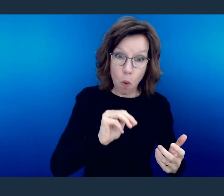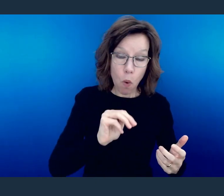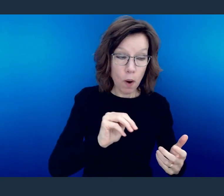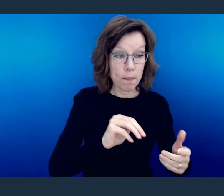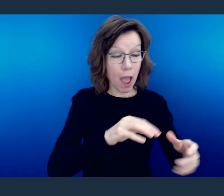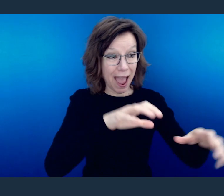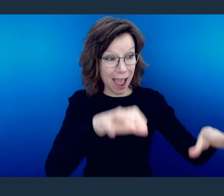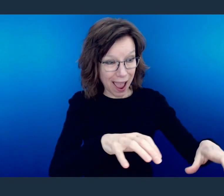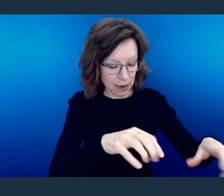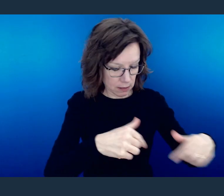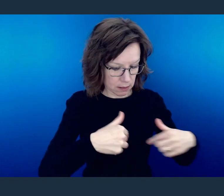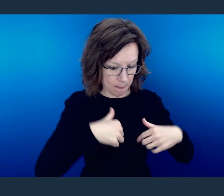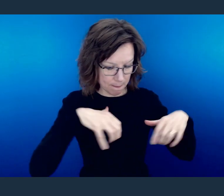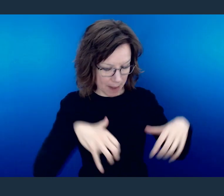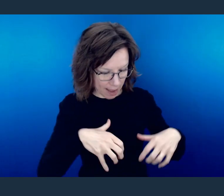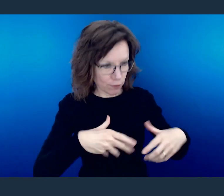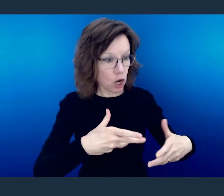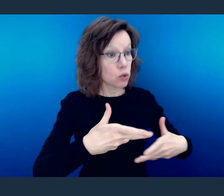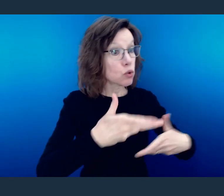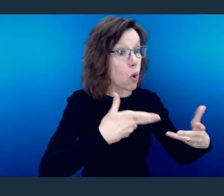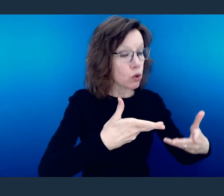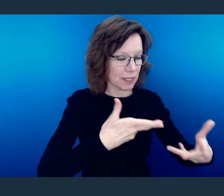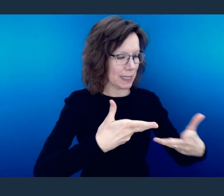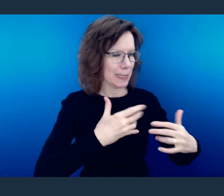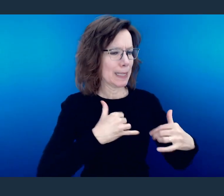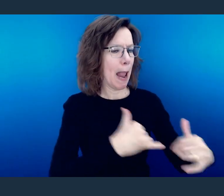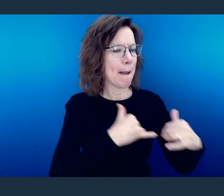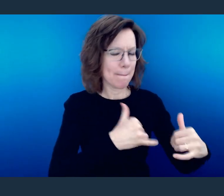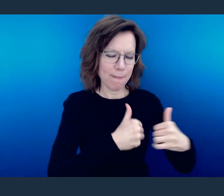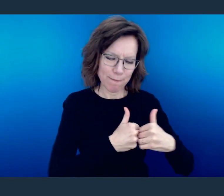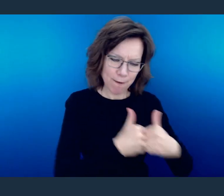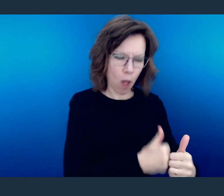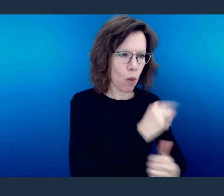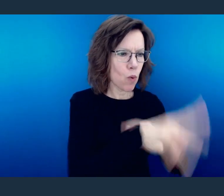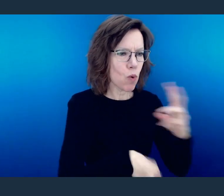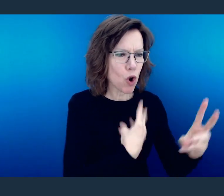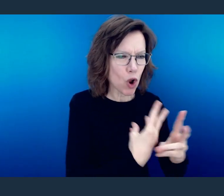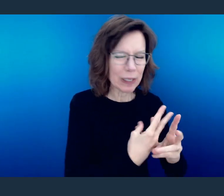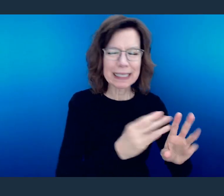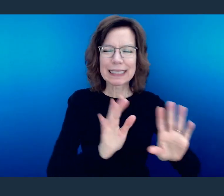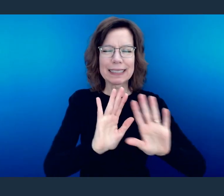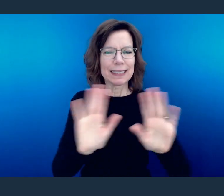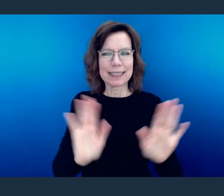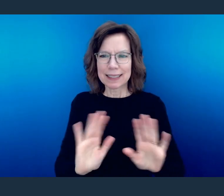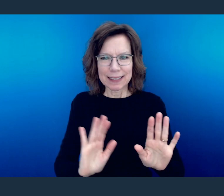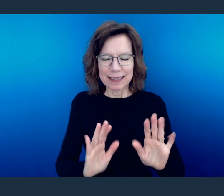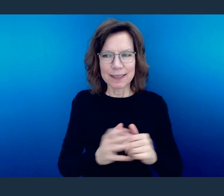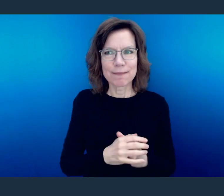behaviorally or socially similar to this world.